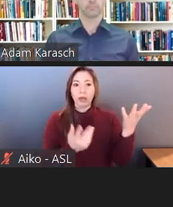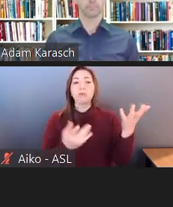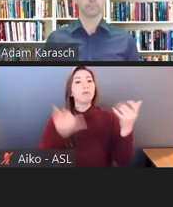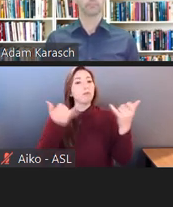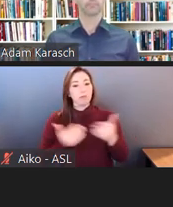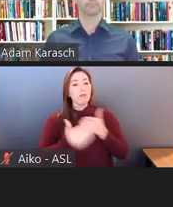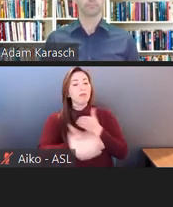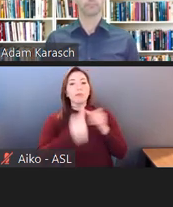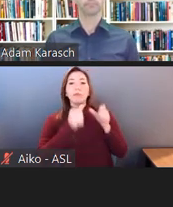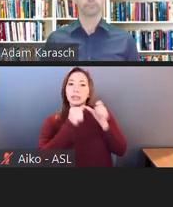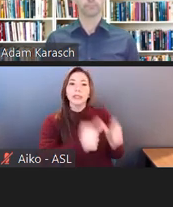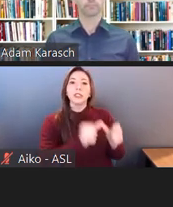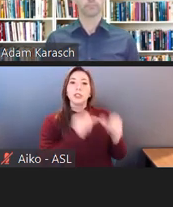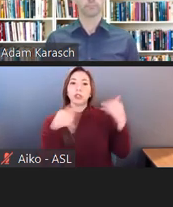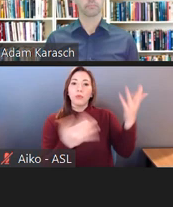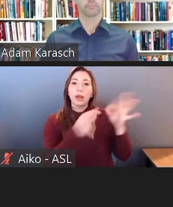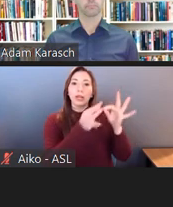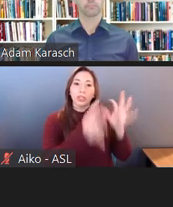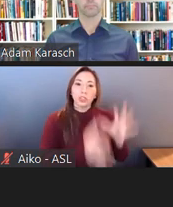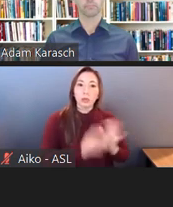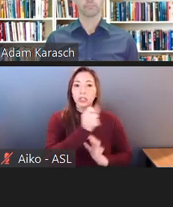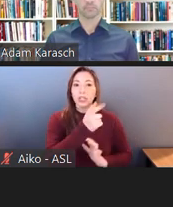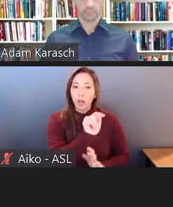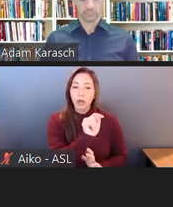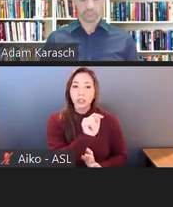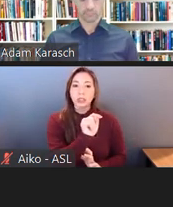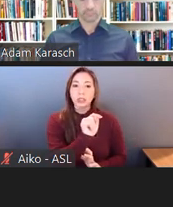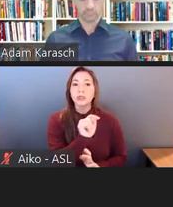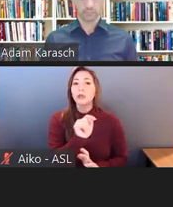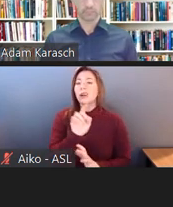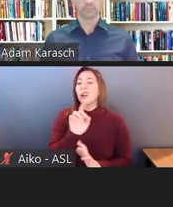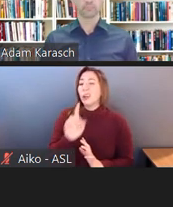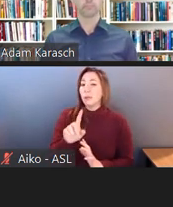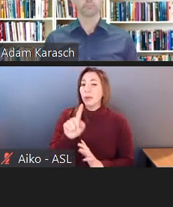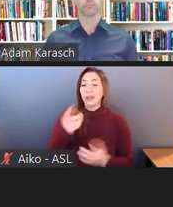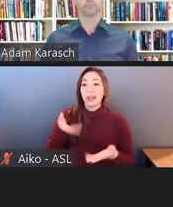But requiring the company to caption all videos